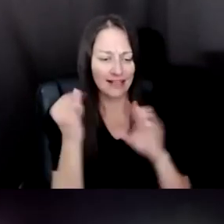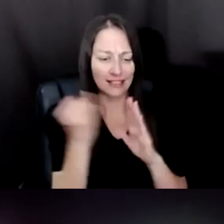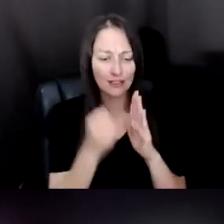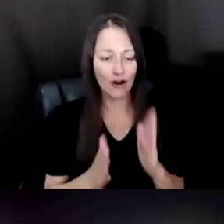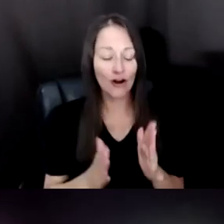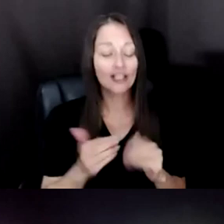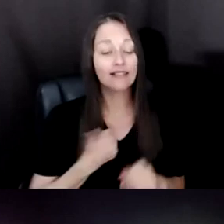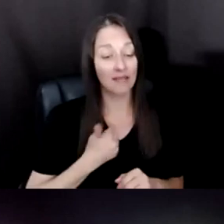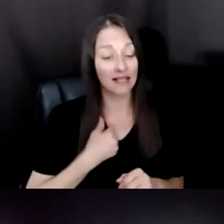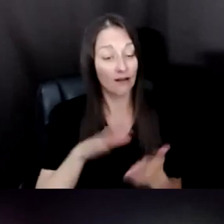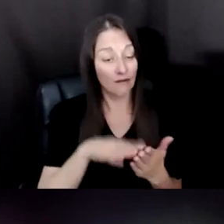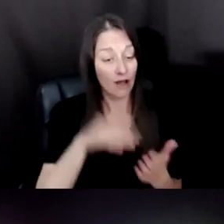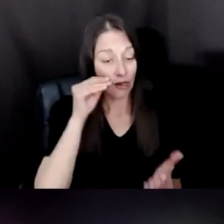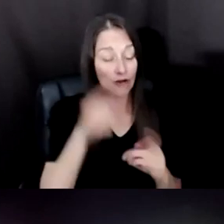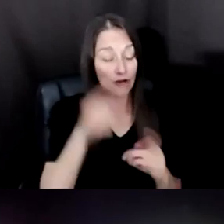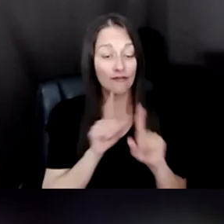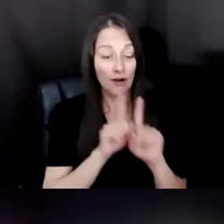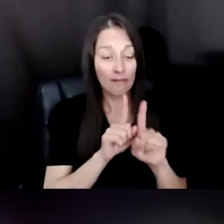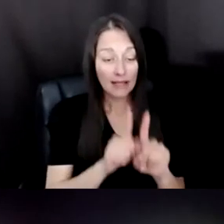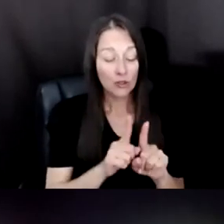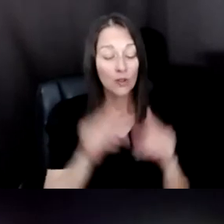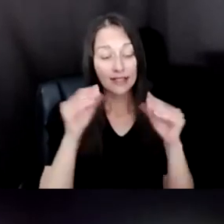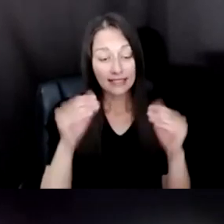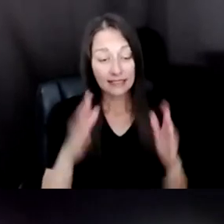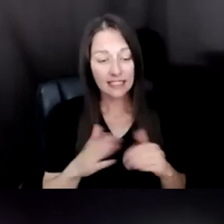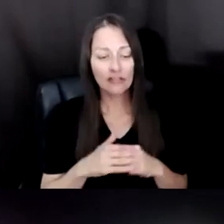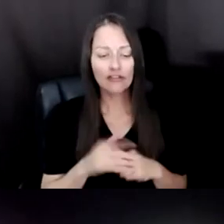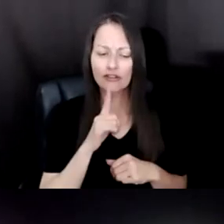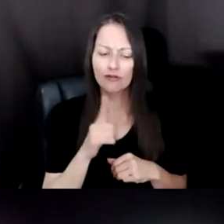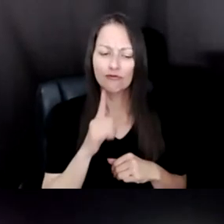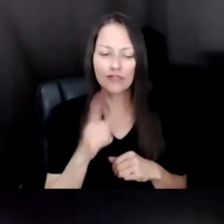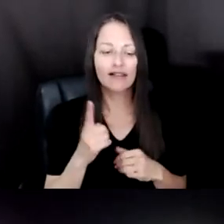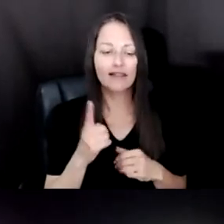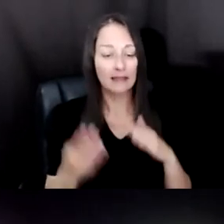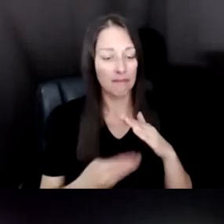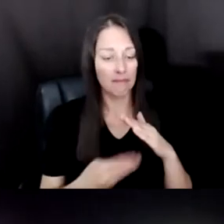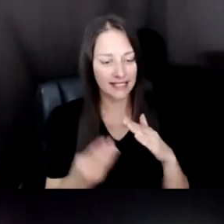AND HEROES AND TEACHERS THAT WAS ONE OF THE MOST FUNDAMENTAL LEARNING TO LEARN, I GUESS,